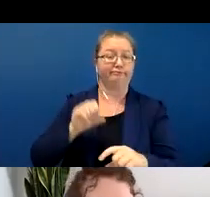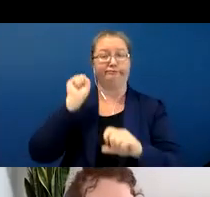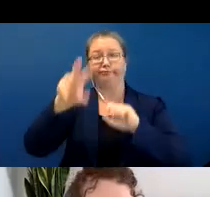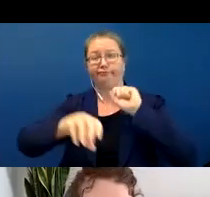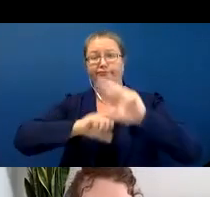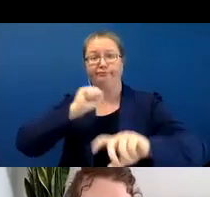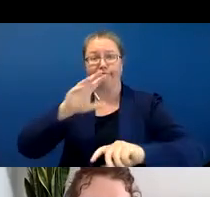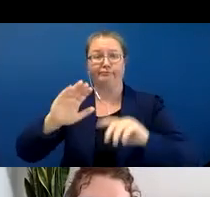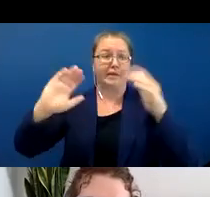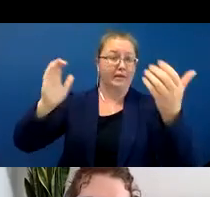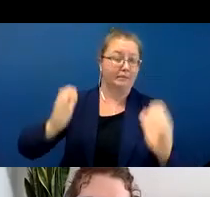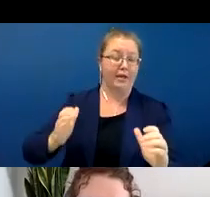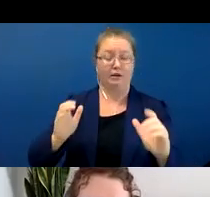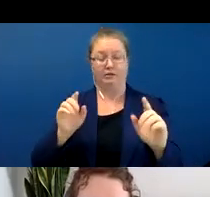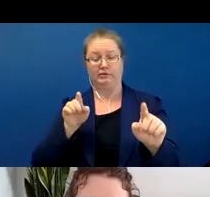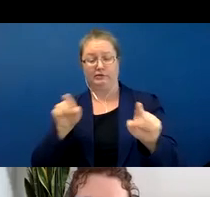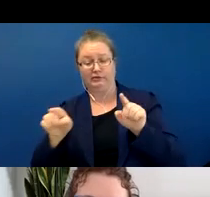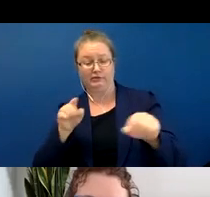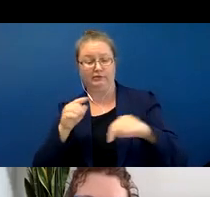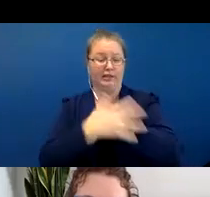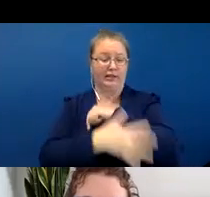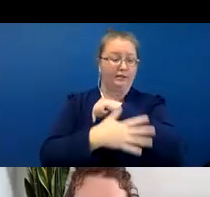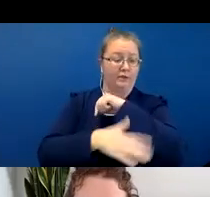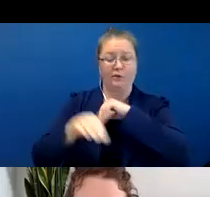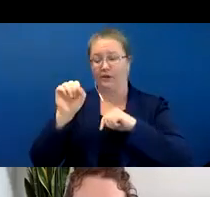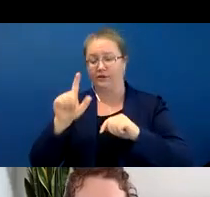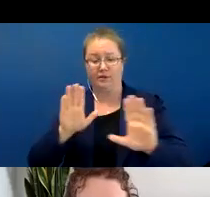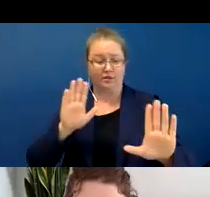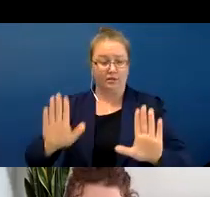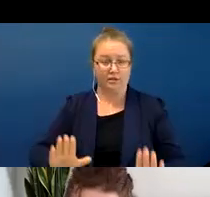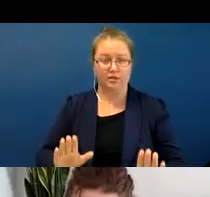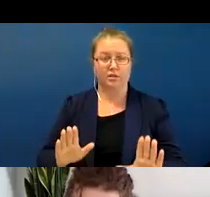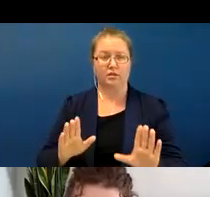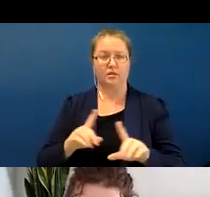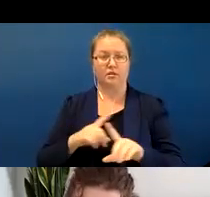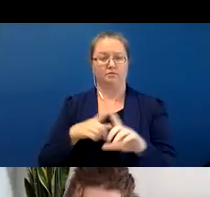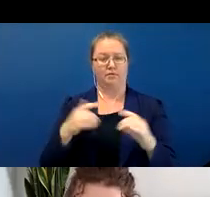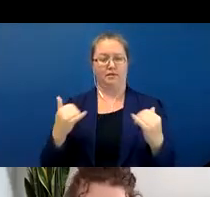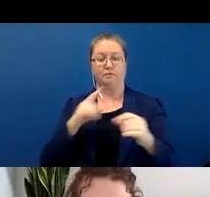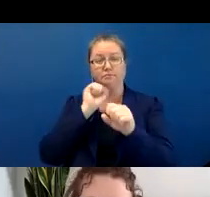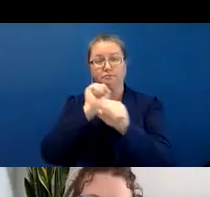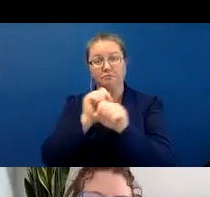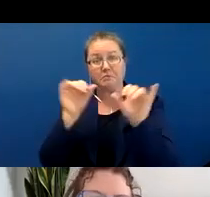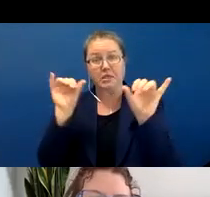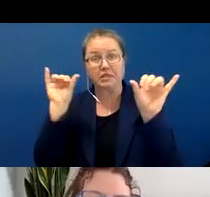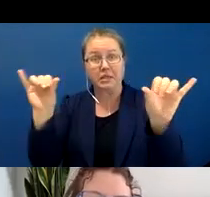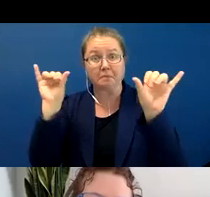comparisons between Navajo and ASL, so now what's the answer? Are they the same or are they different?